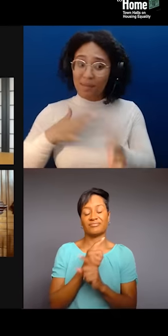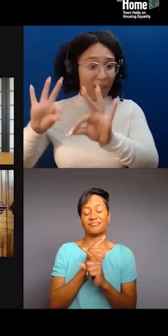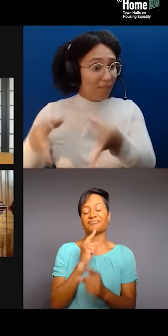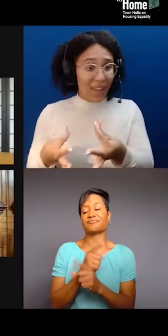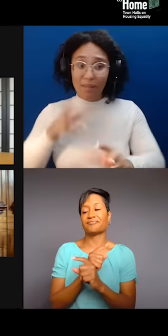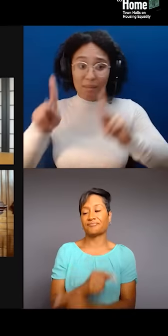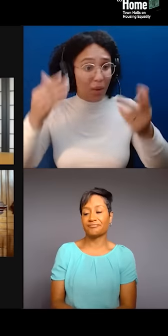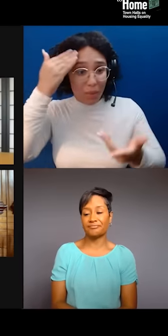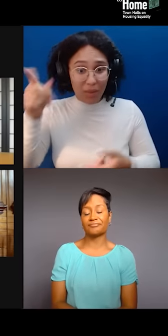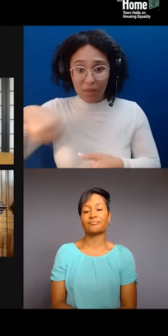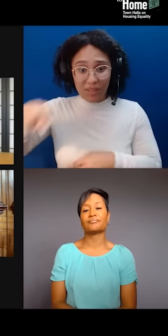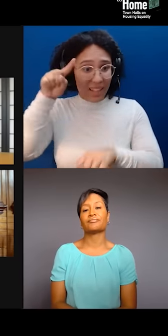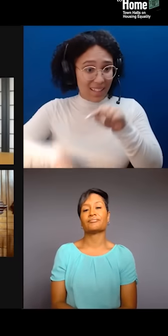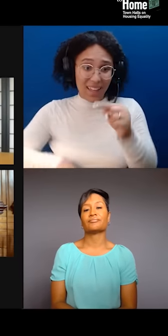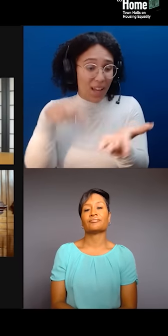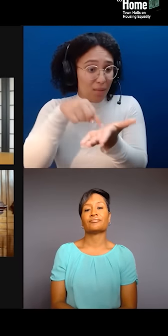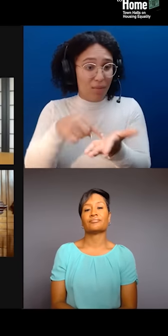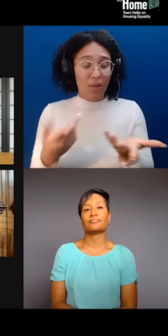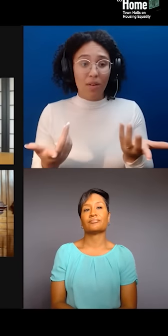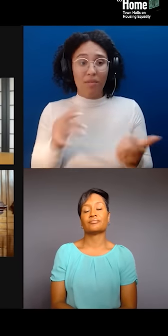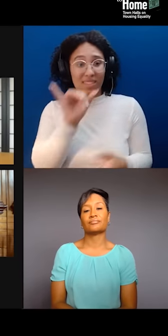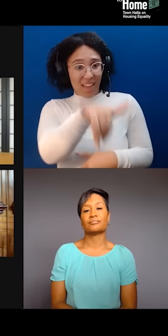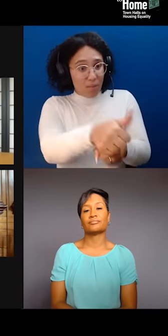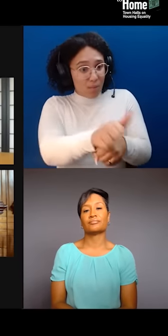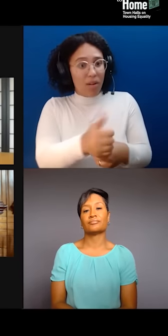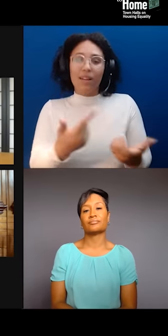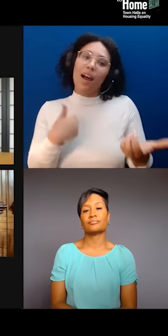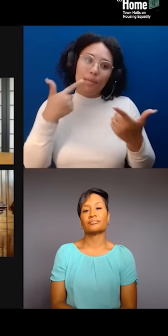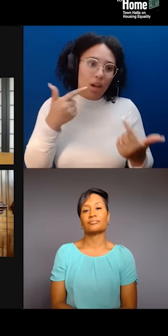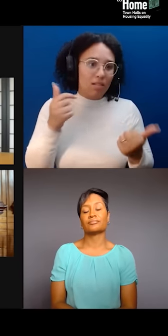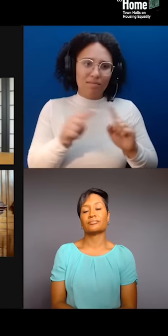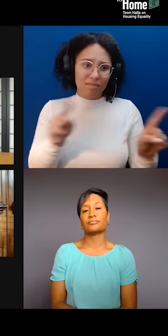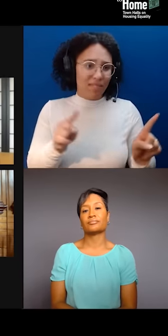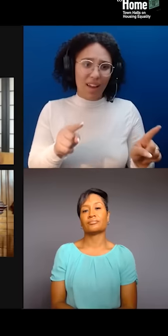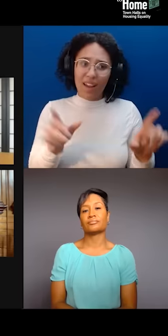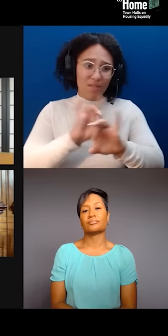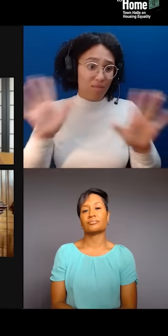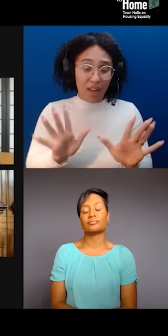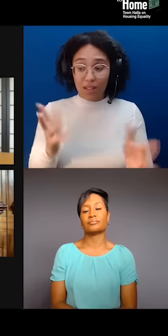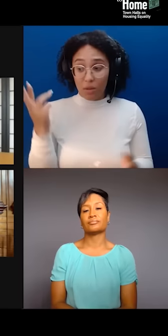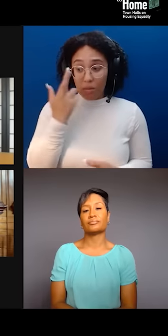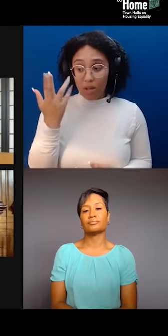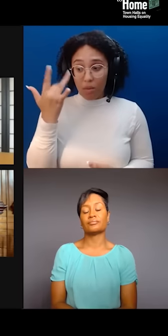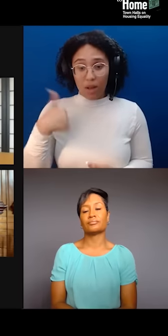but it's very violent. And so, the reason why we do what we do is to make sure that our flag maintains where it is